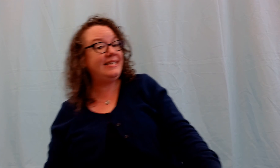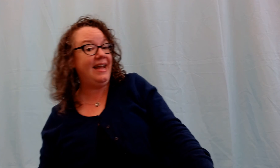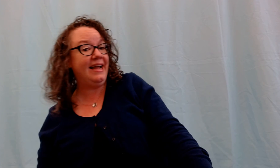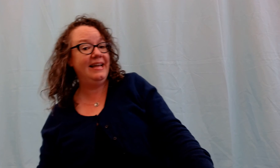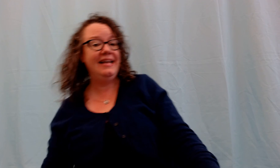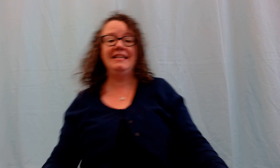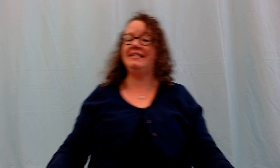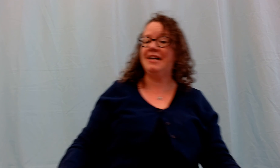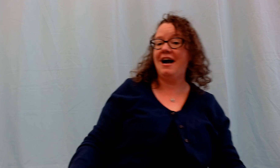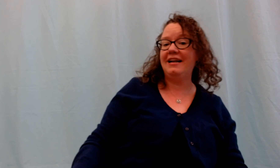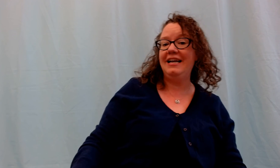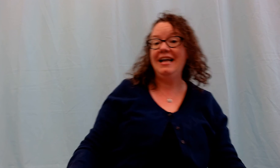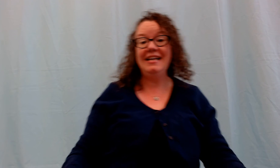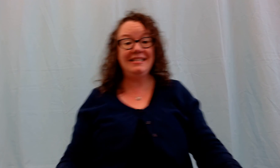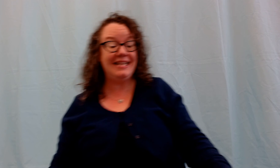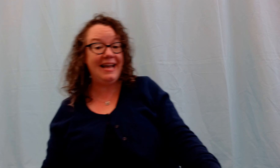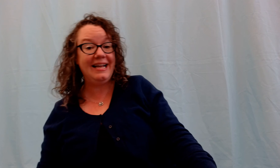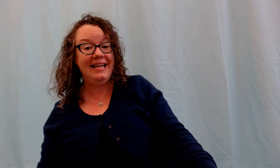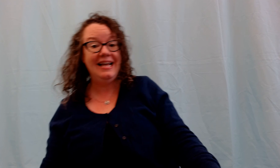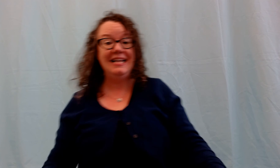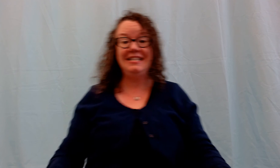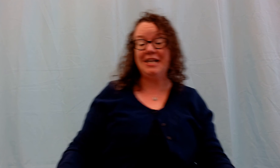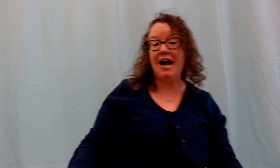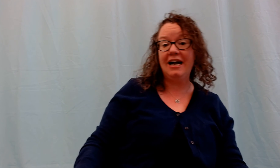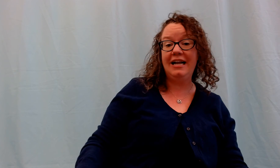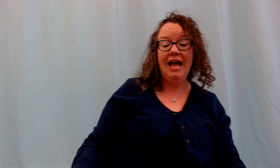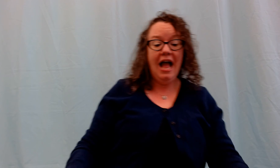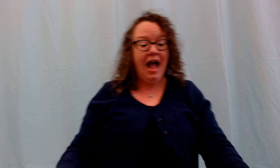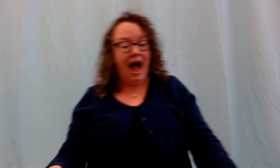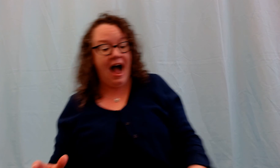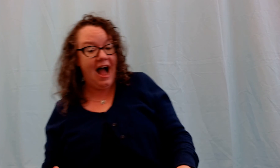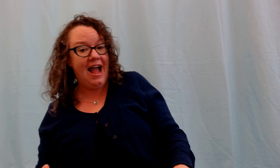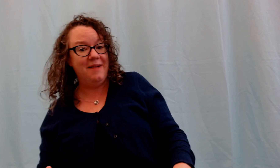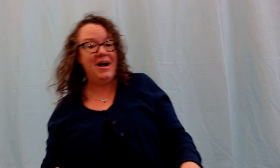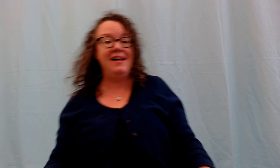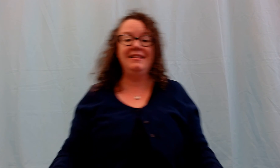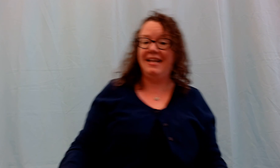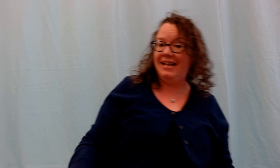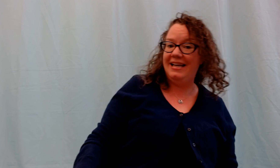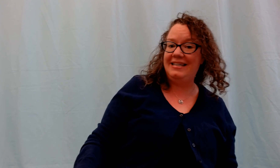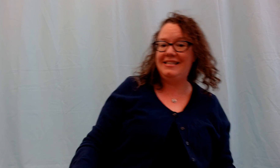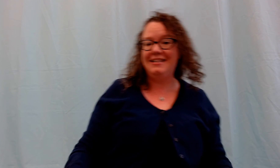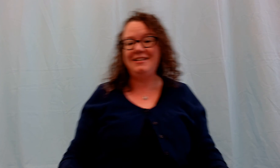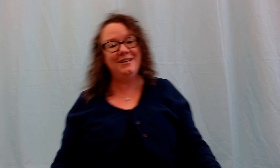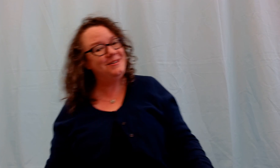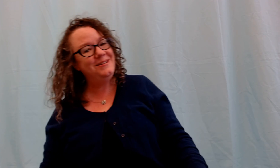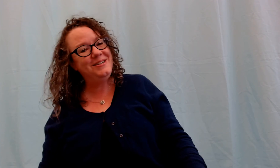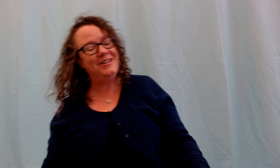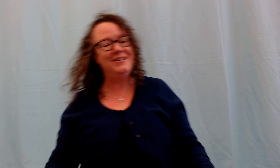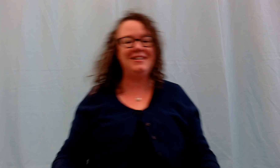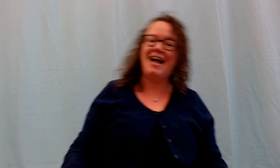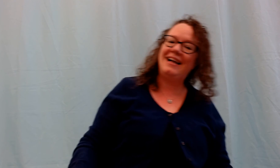#Tick, tock. Tick, tock. I'm a little cuckoo clock.#